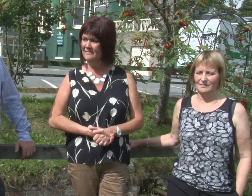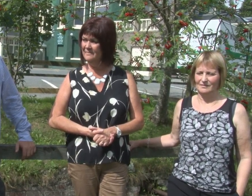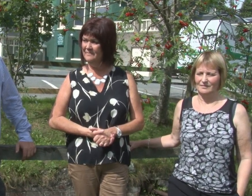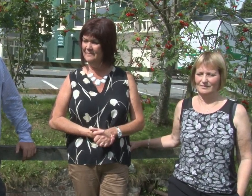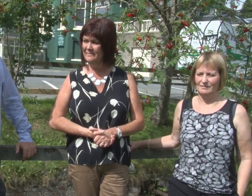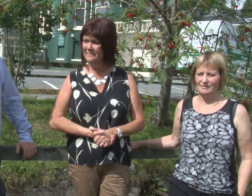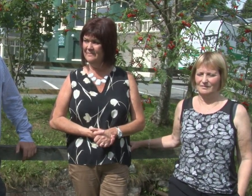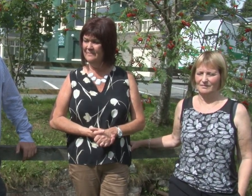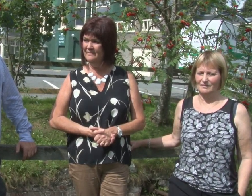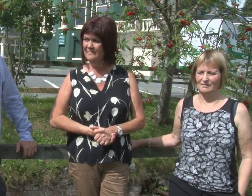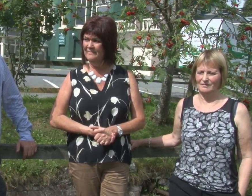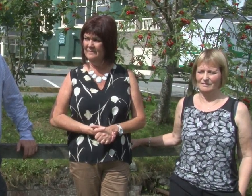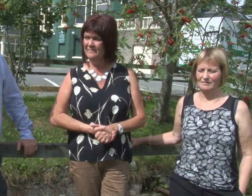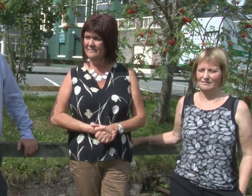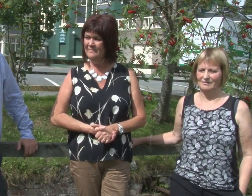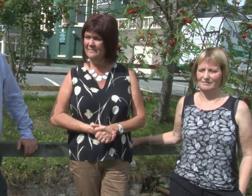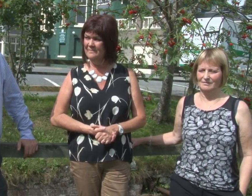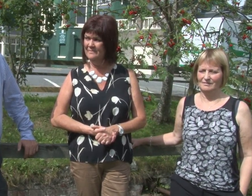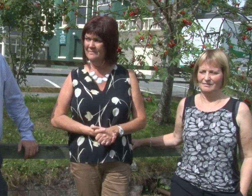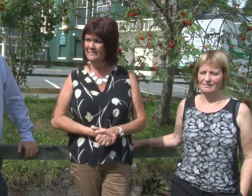confidence that we've engaged fully